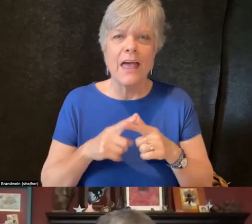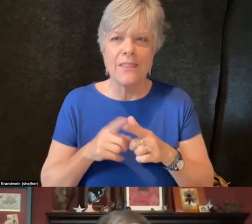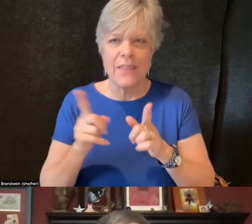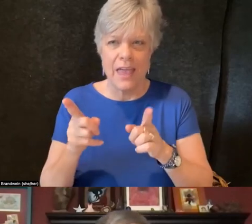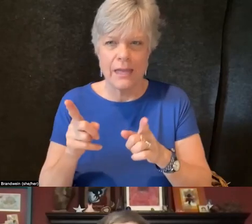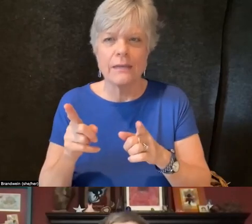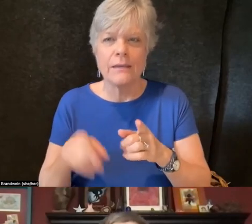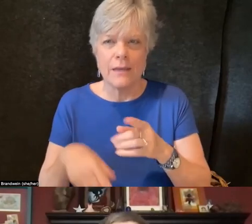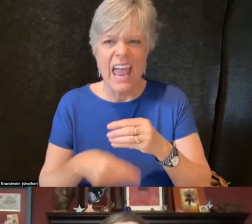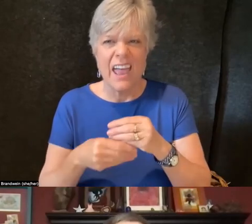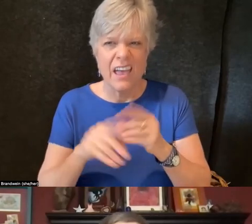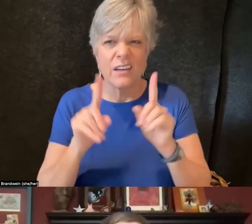Okay.